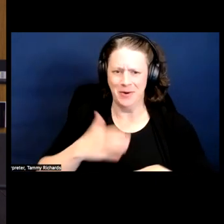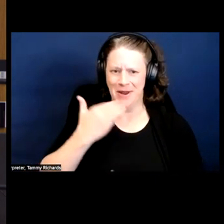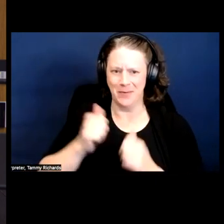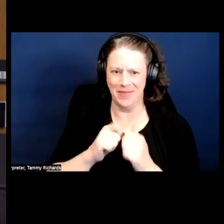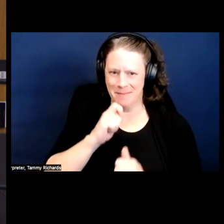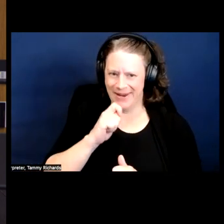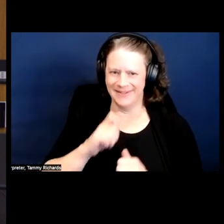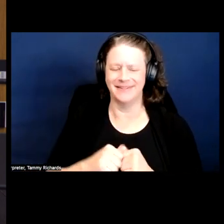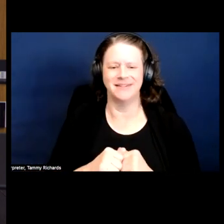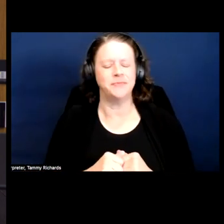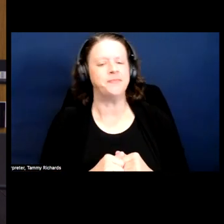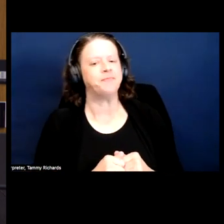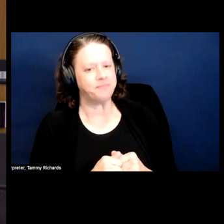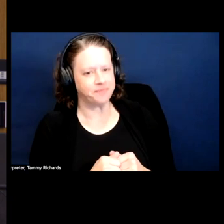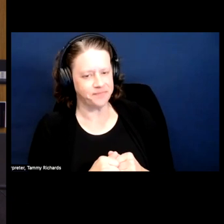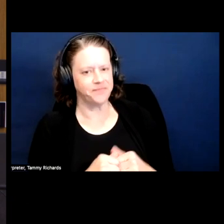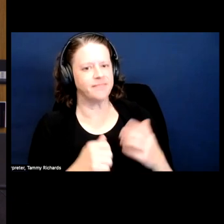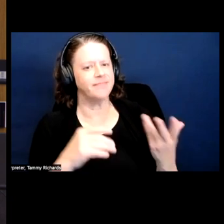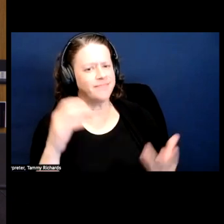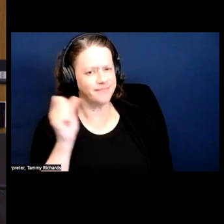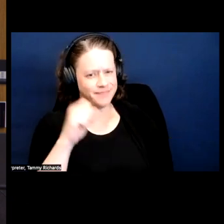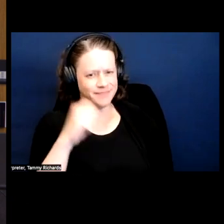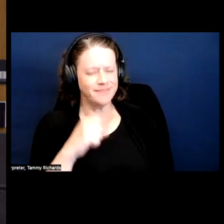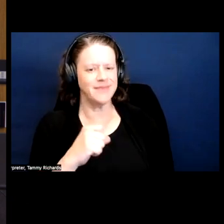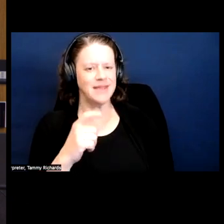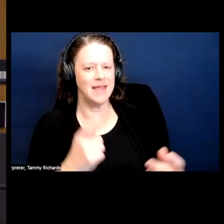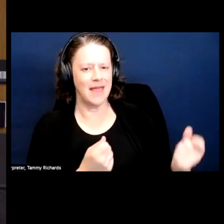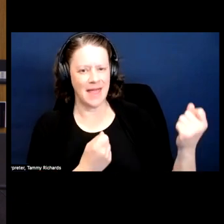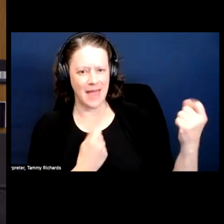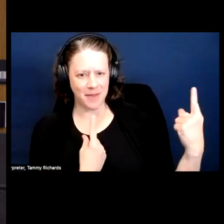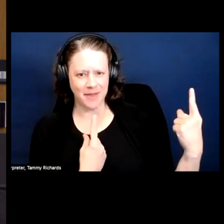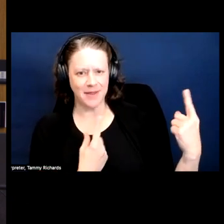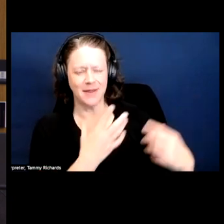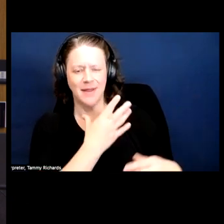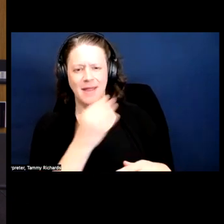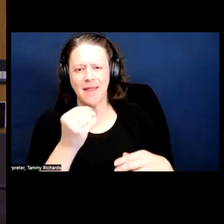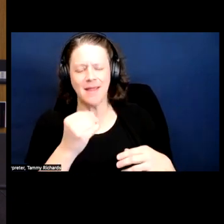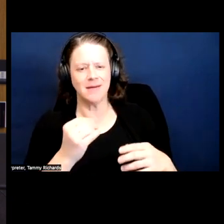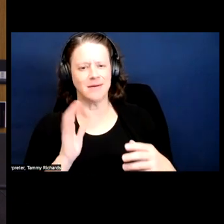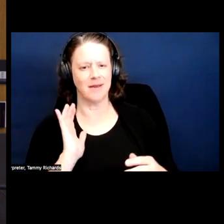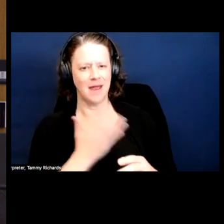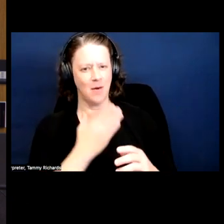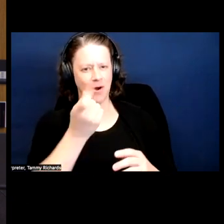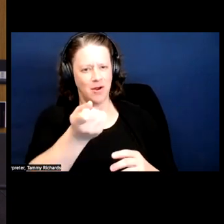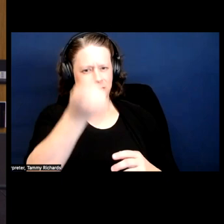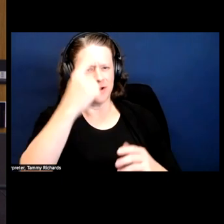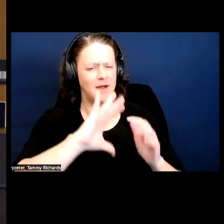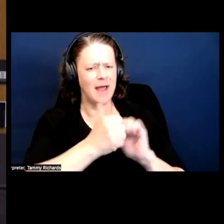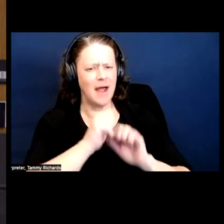Yeah, I mean... empathy and just expanding our understanding of, again, the ways that folks come to disability.